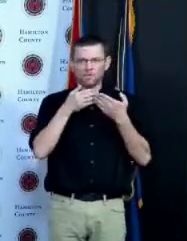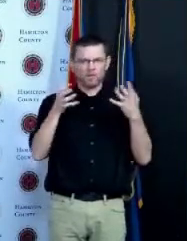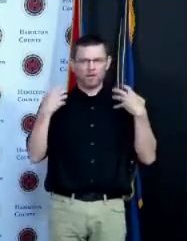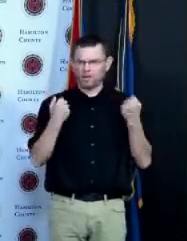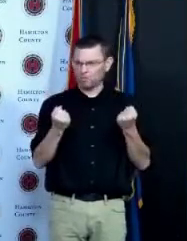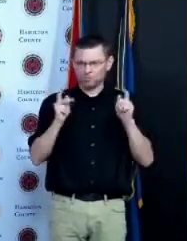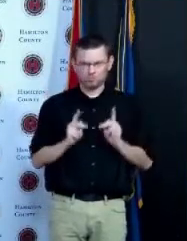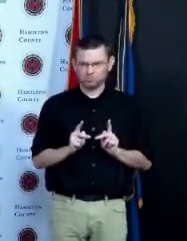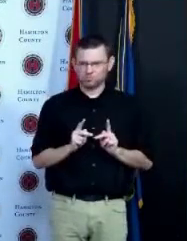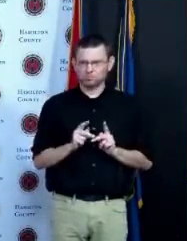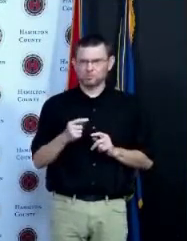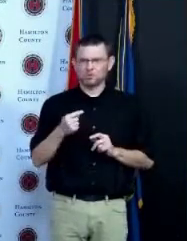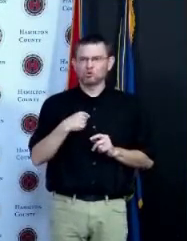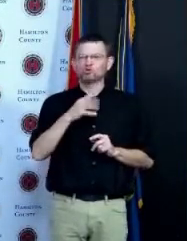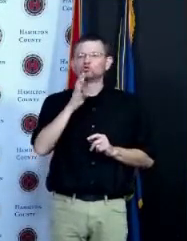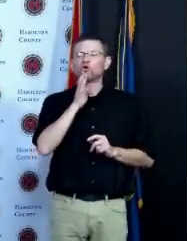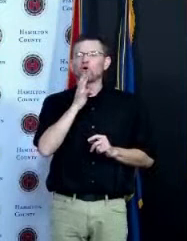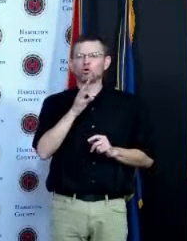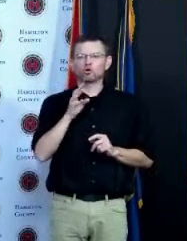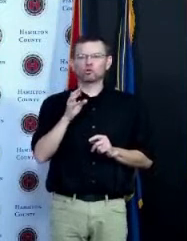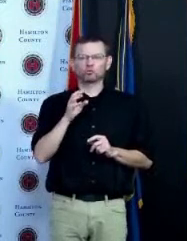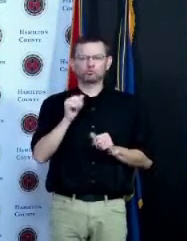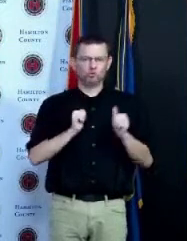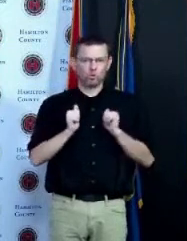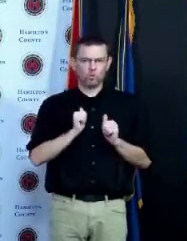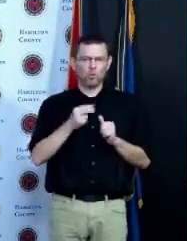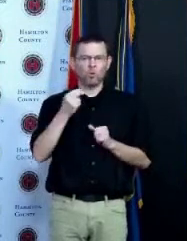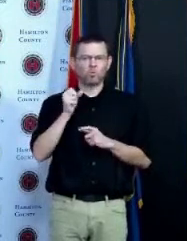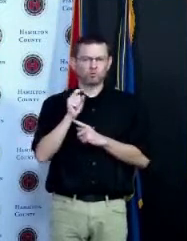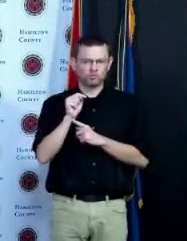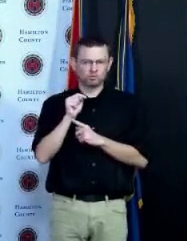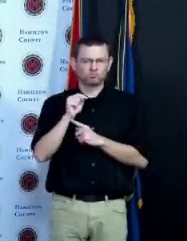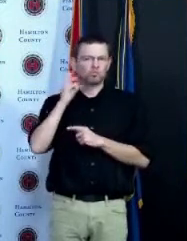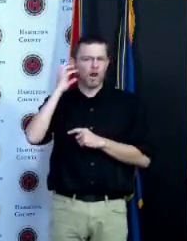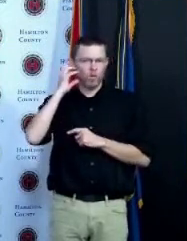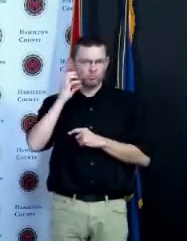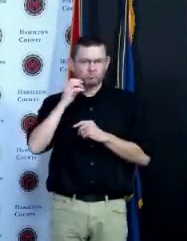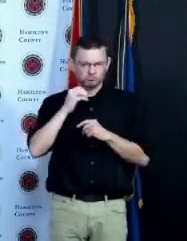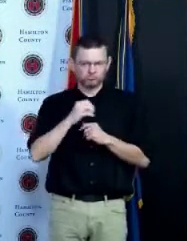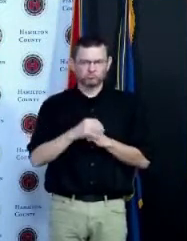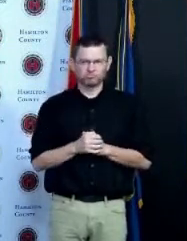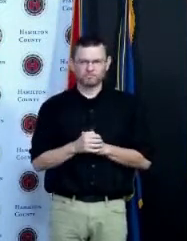President Trump was in office in February March April May and June and I have tended to be and